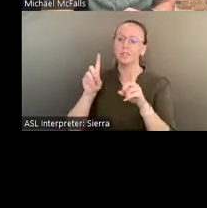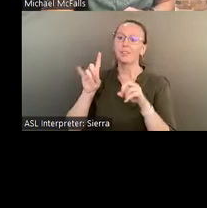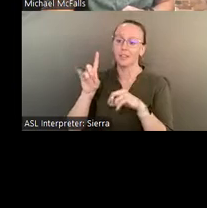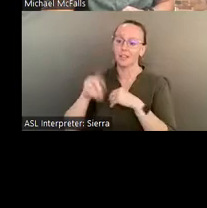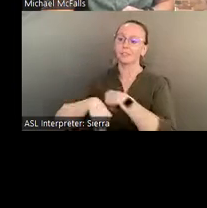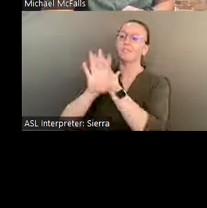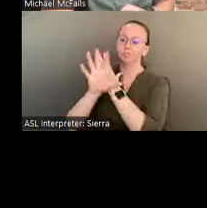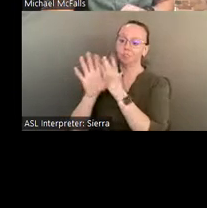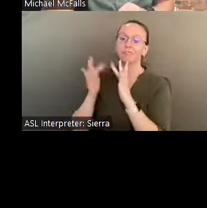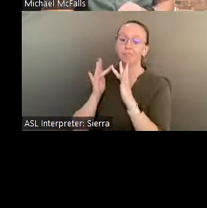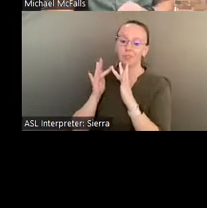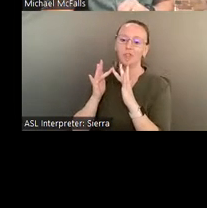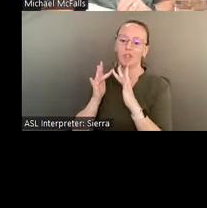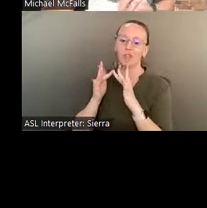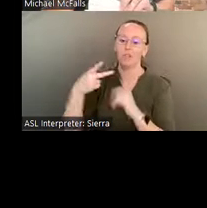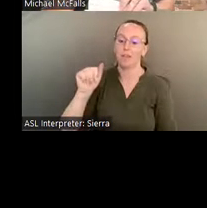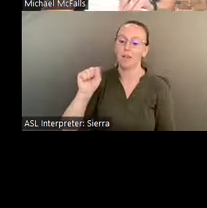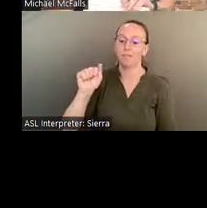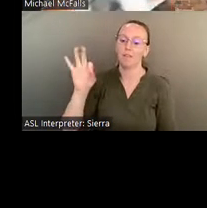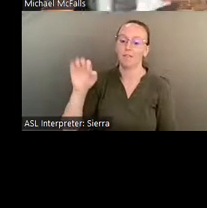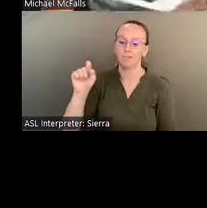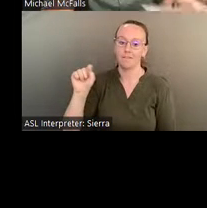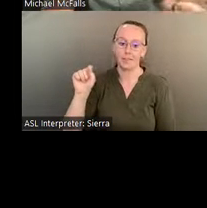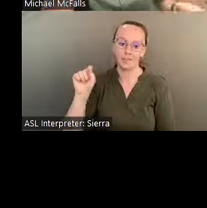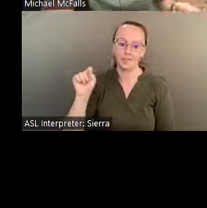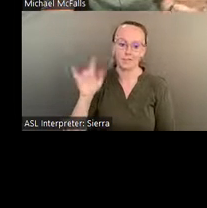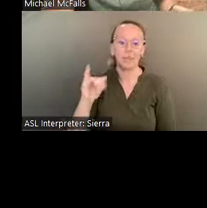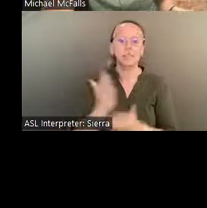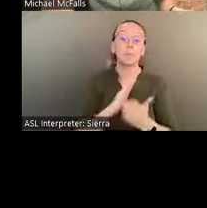These are some of the musicians and the artists, which ended up becoming an album called the